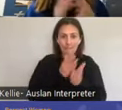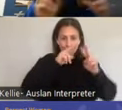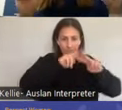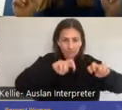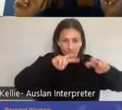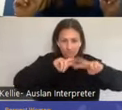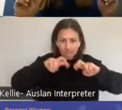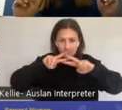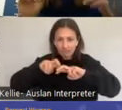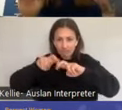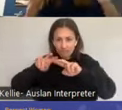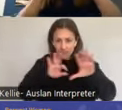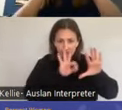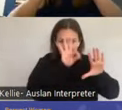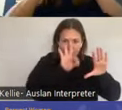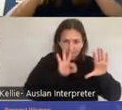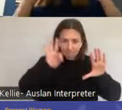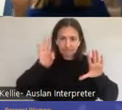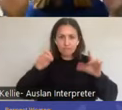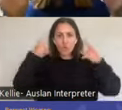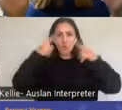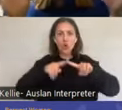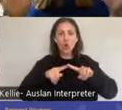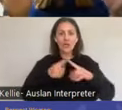sexual response system. So I'm now talking about